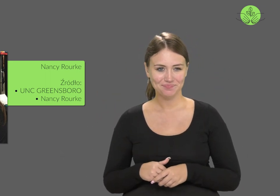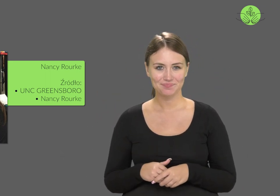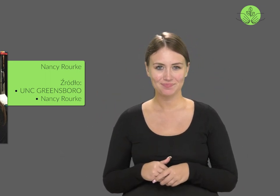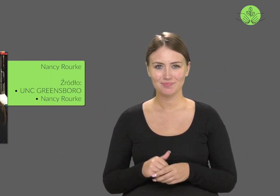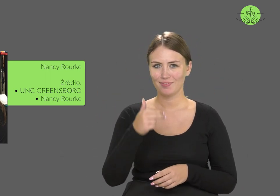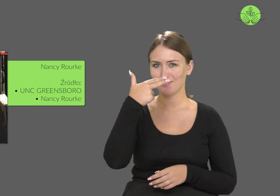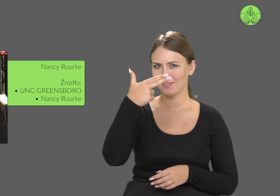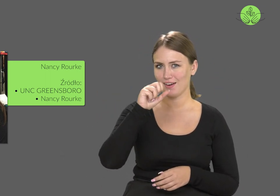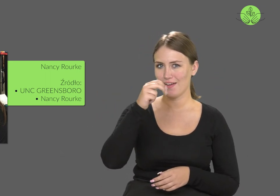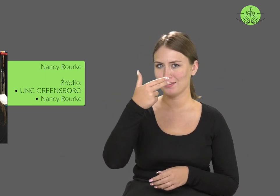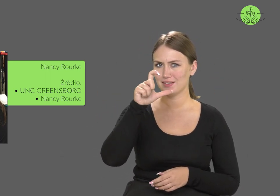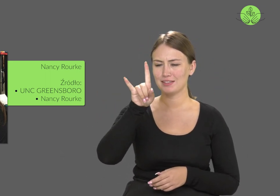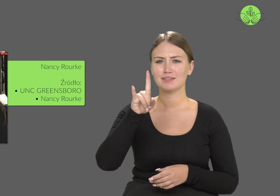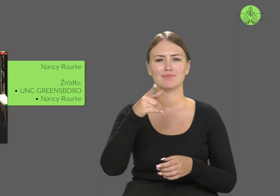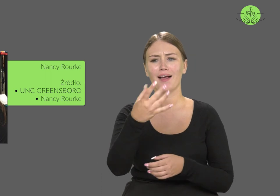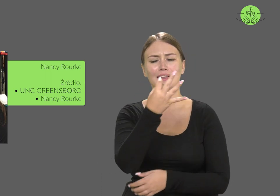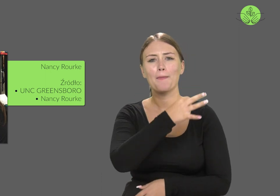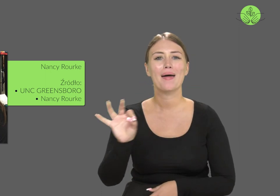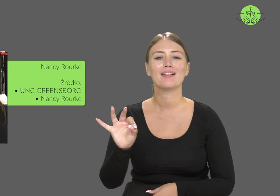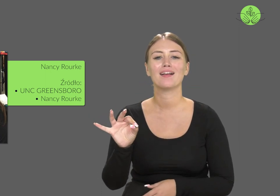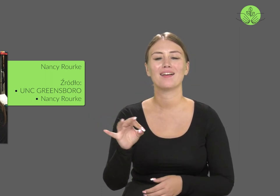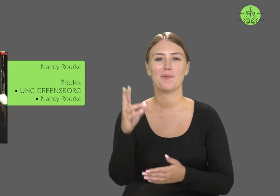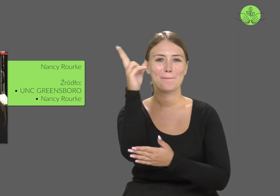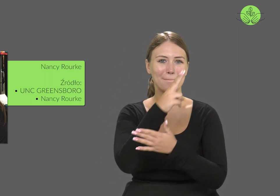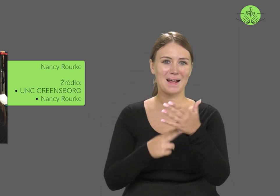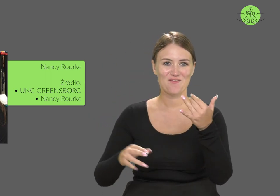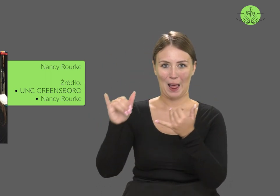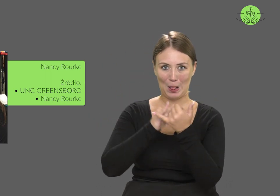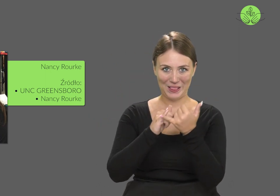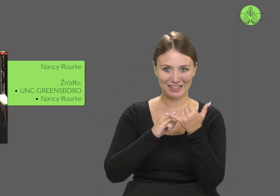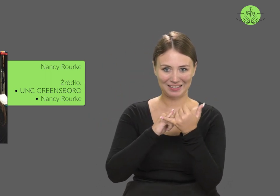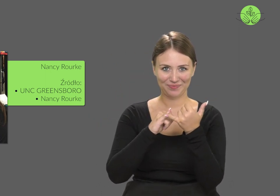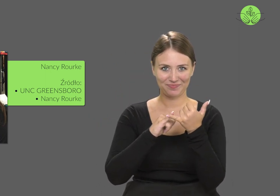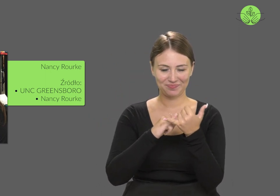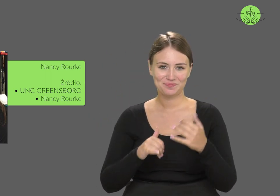Nancy specializes in oil painting.